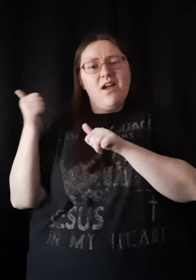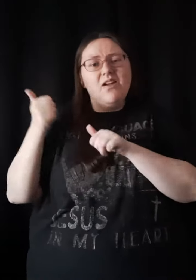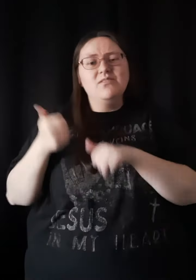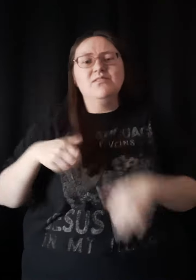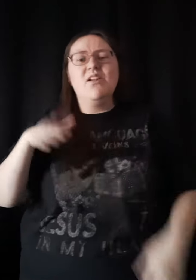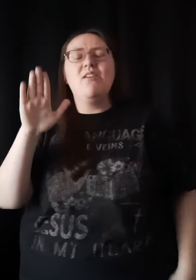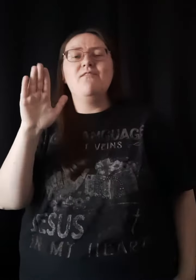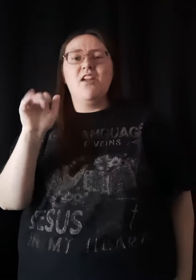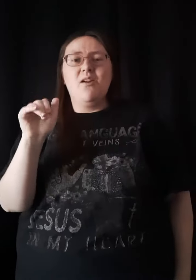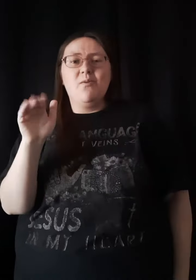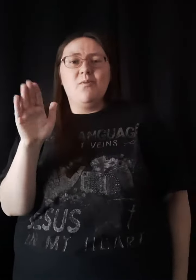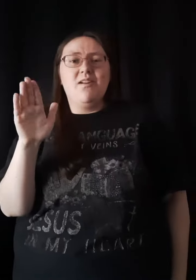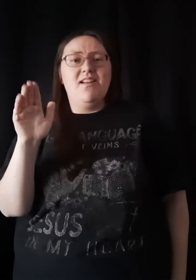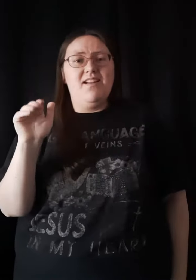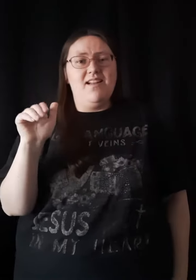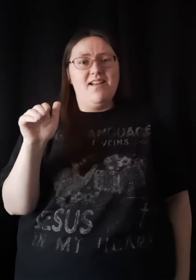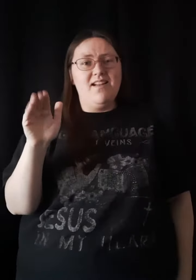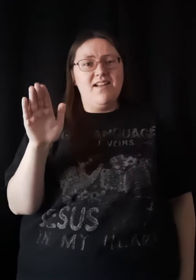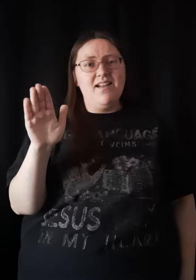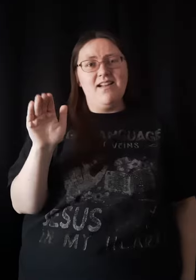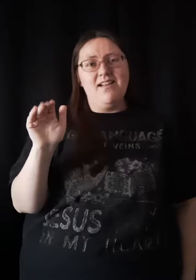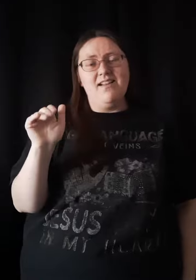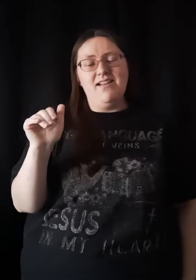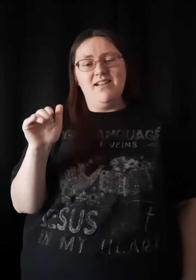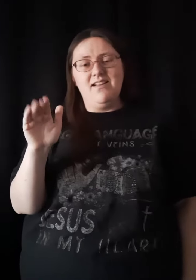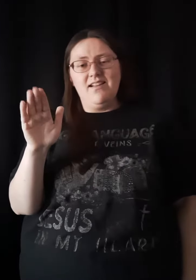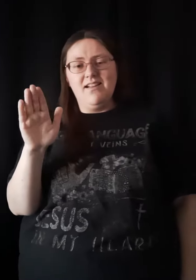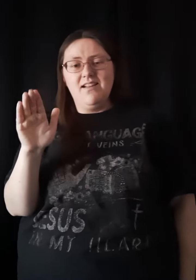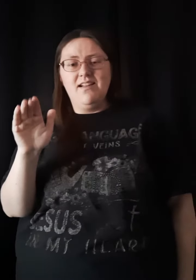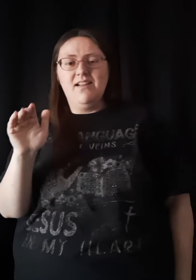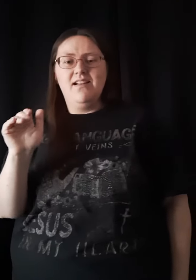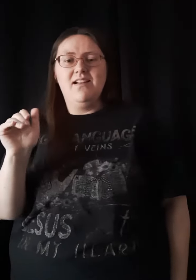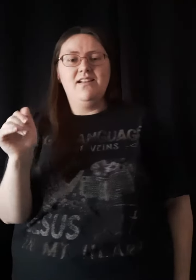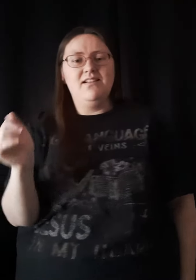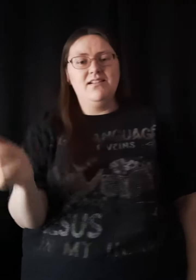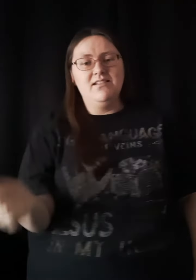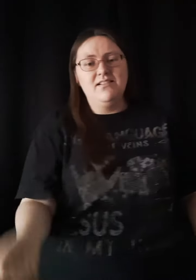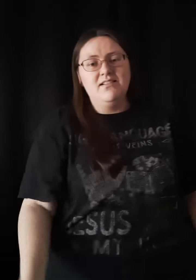So farewell